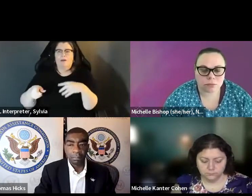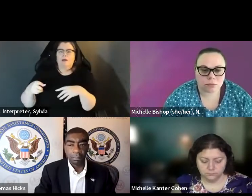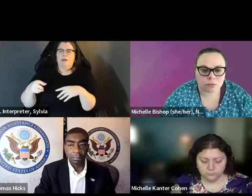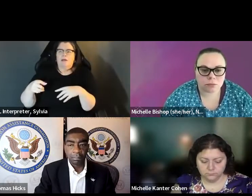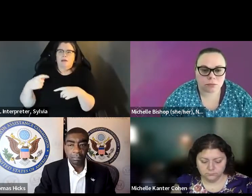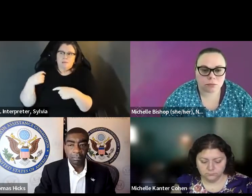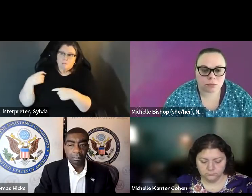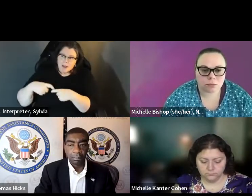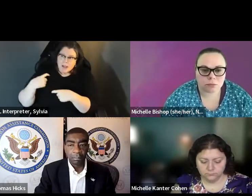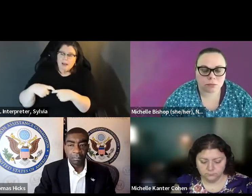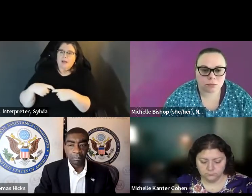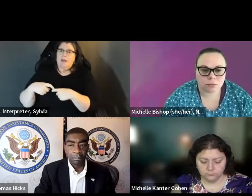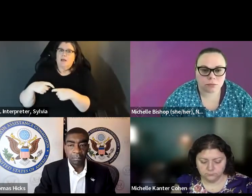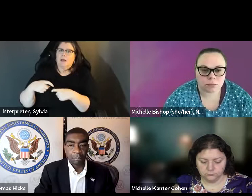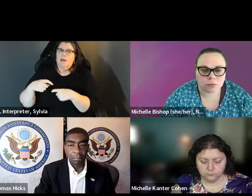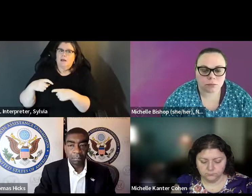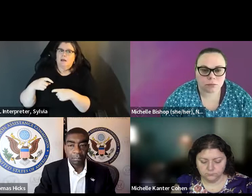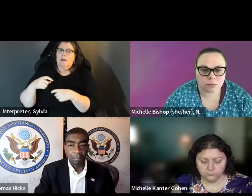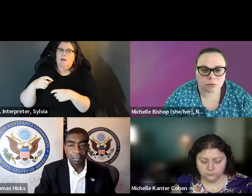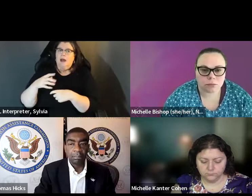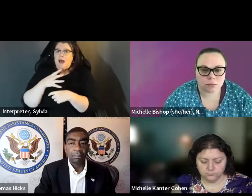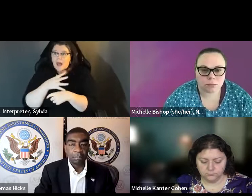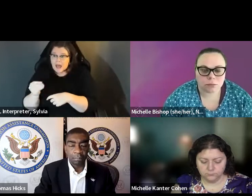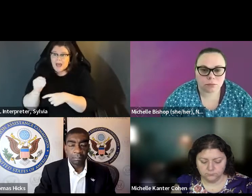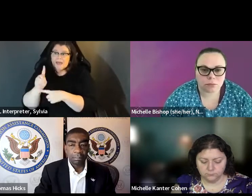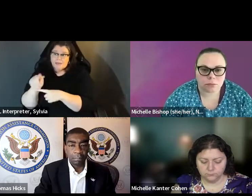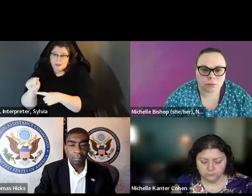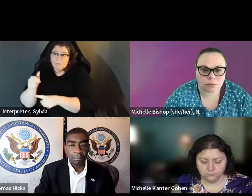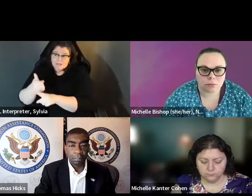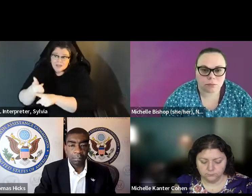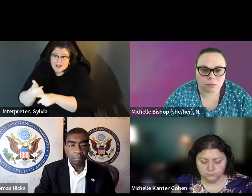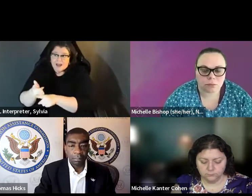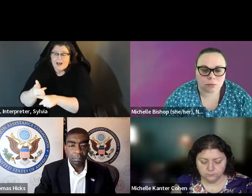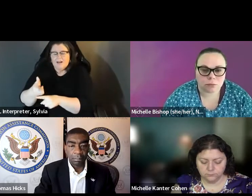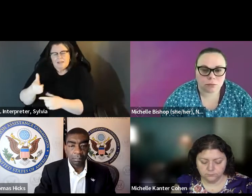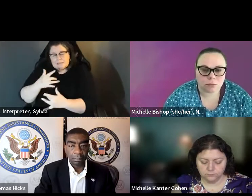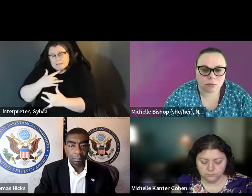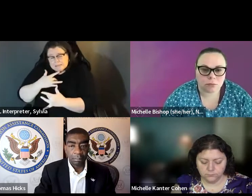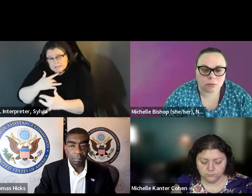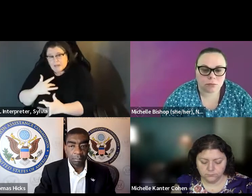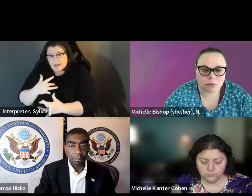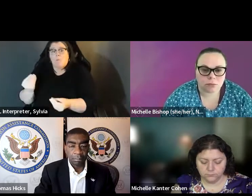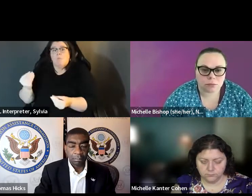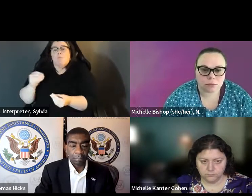disability adds to that. The Hispanics or Latinos with disabilities who are -- who have disabilities are especially unlikely to vote.